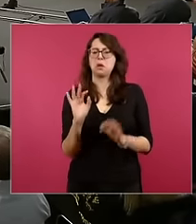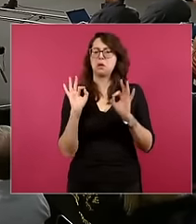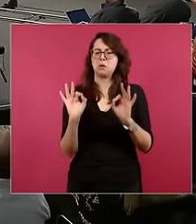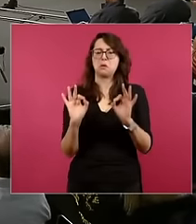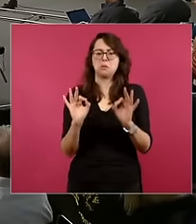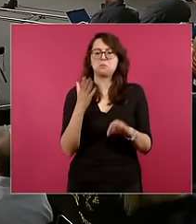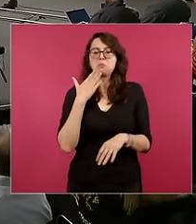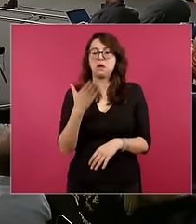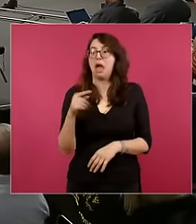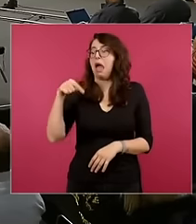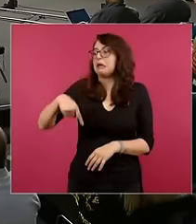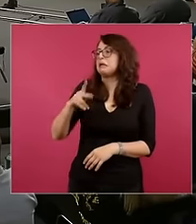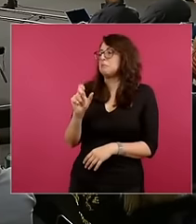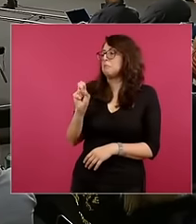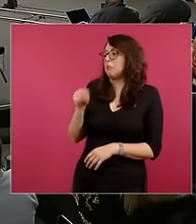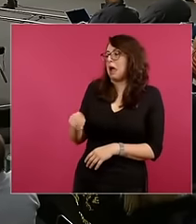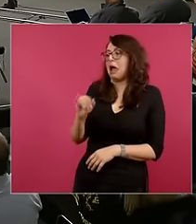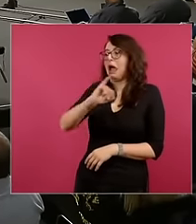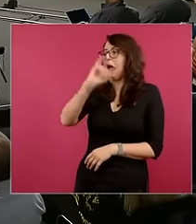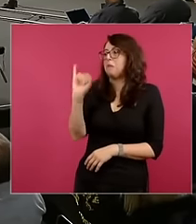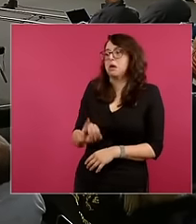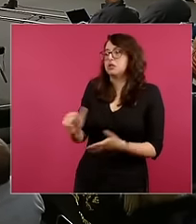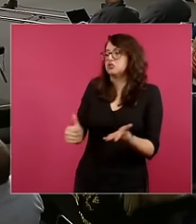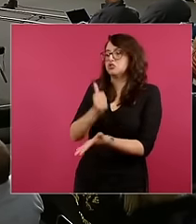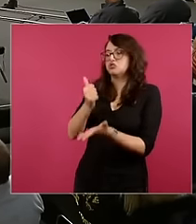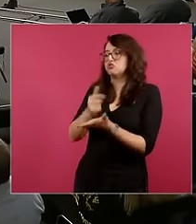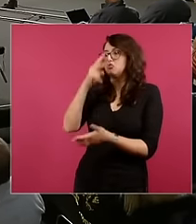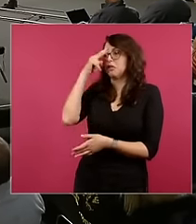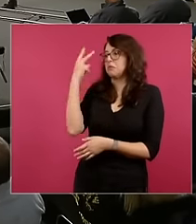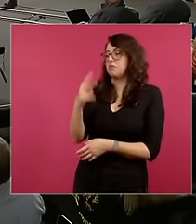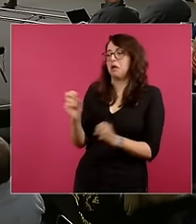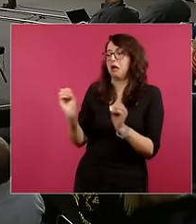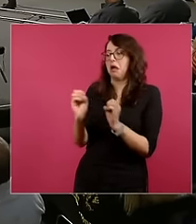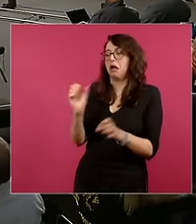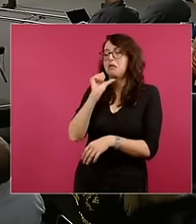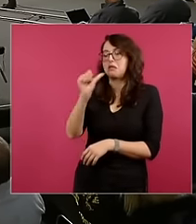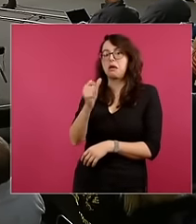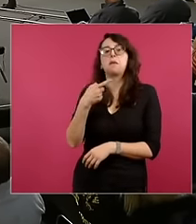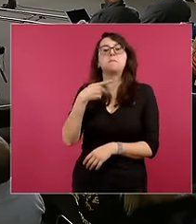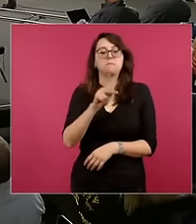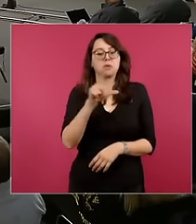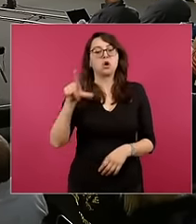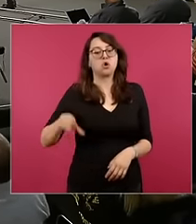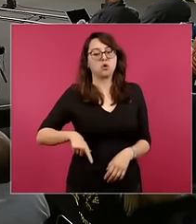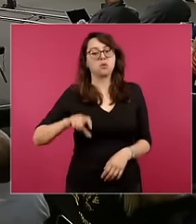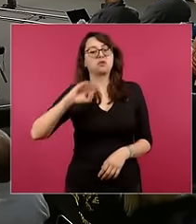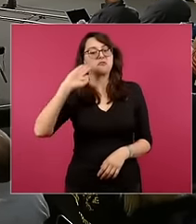governed Mexico City for that reason but the governments of the Federal Government eh Calderón Peña